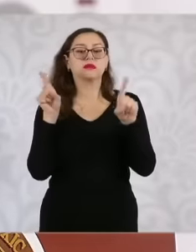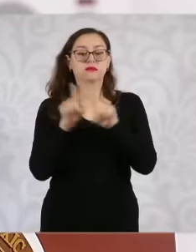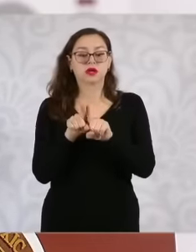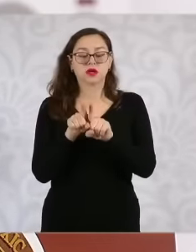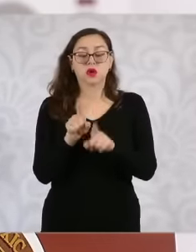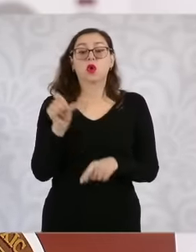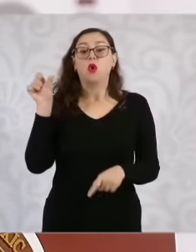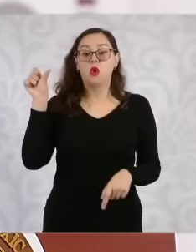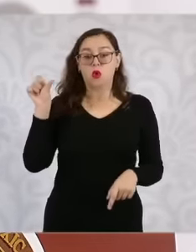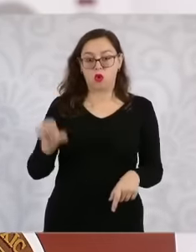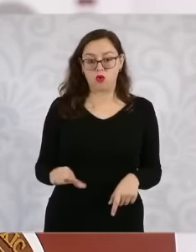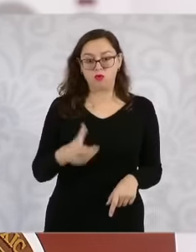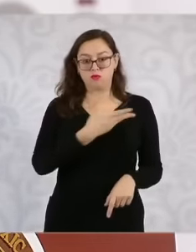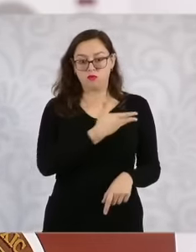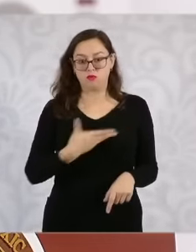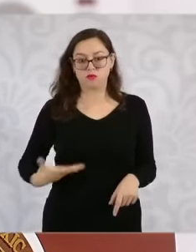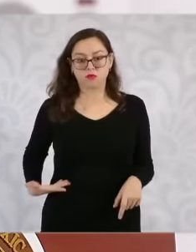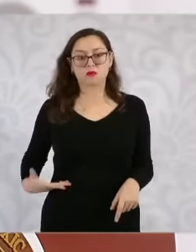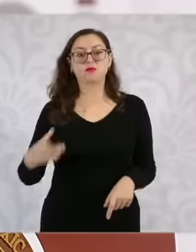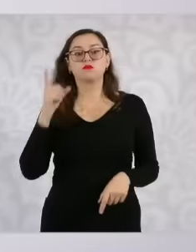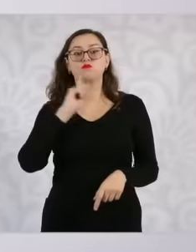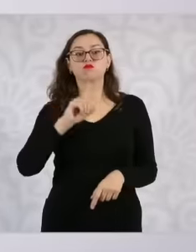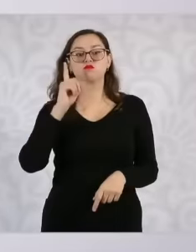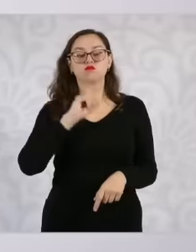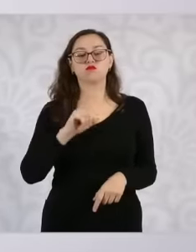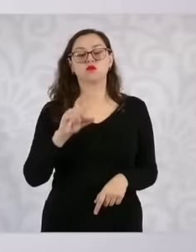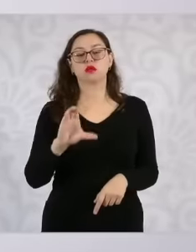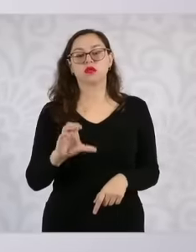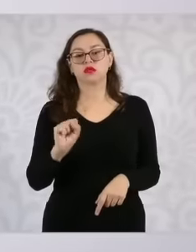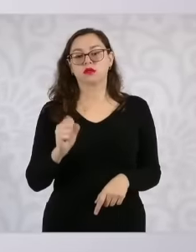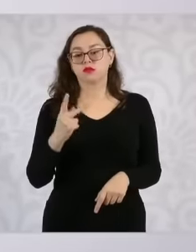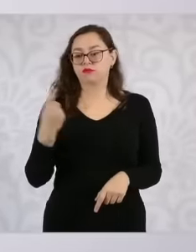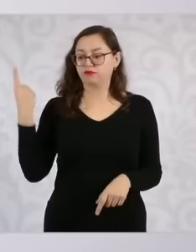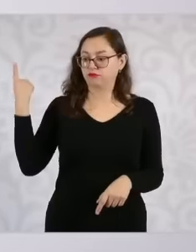Dr. Claudia, members of the security cabinet will travel to Culiacán